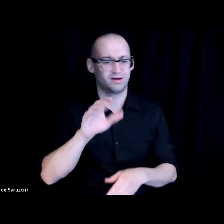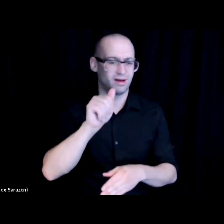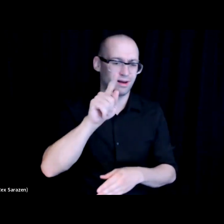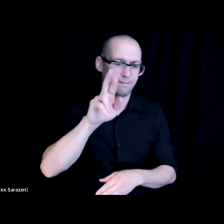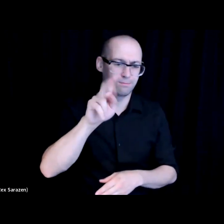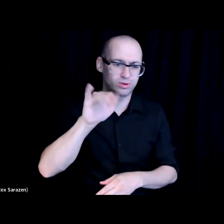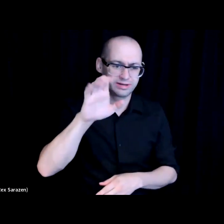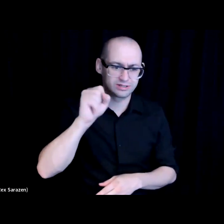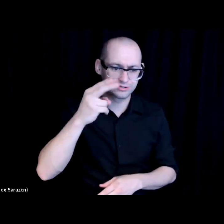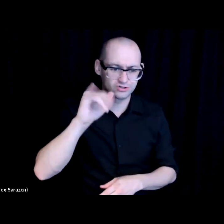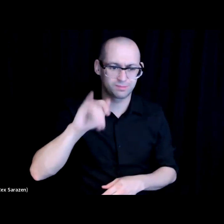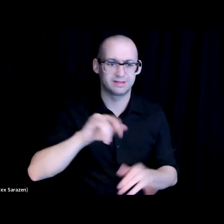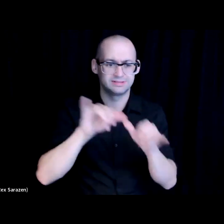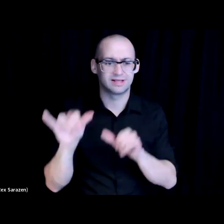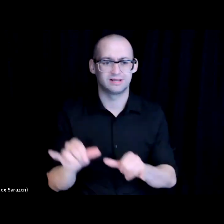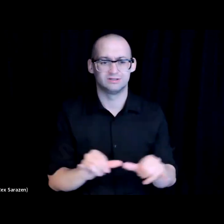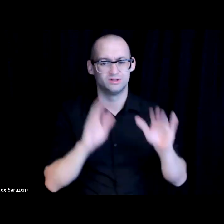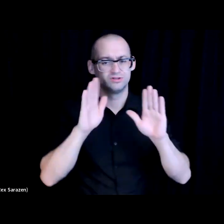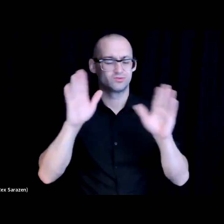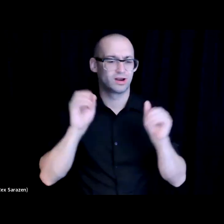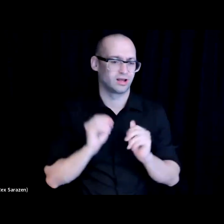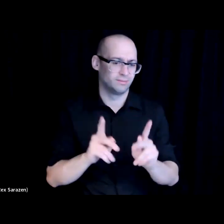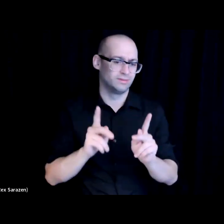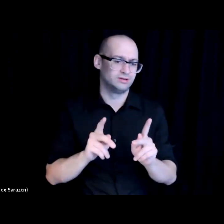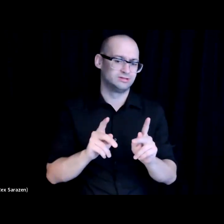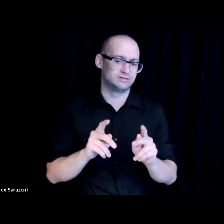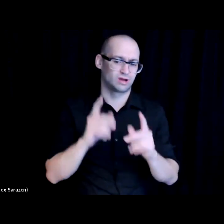Great accomplishment for doing that since I started his work 6 and a half years ago.